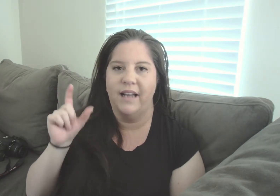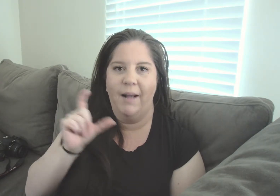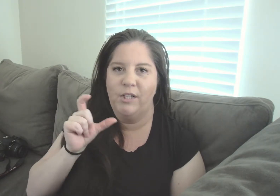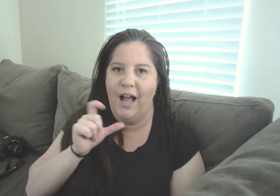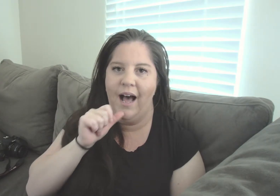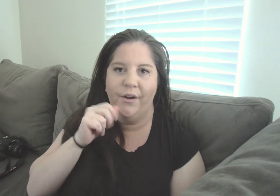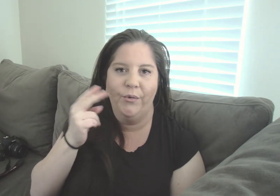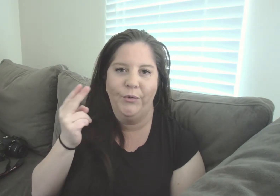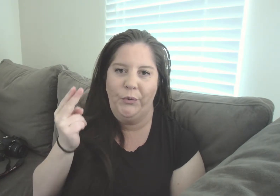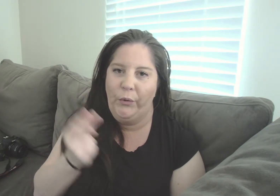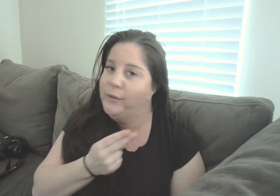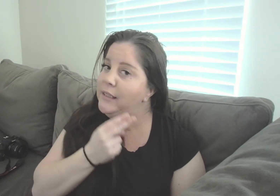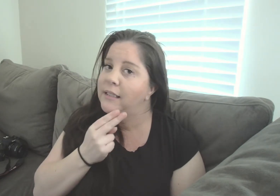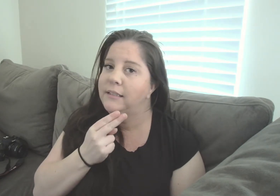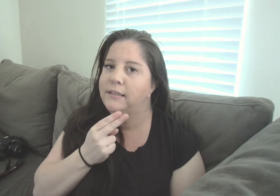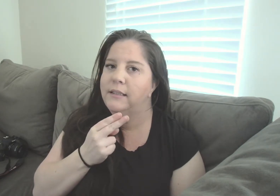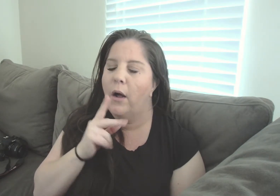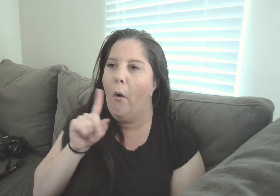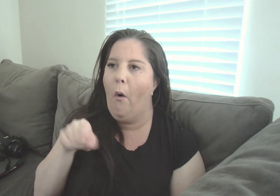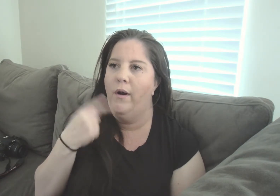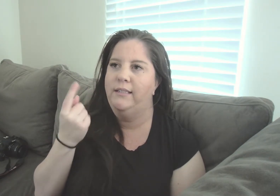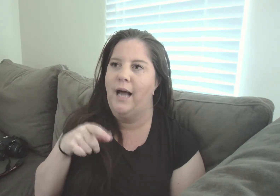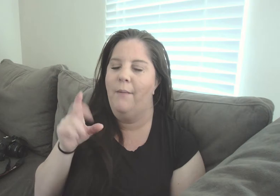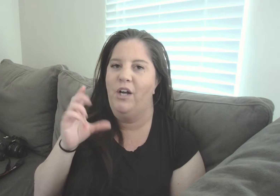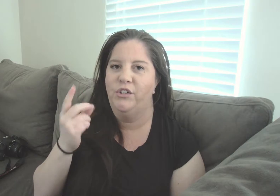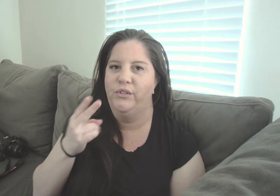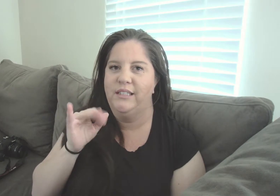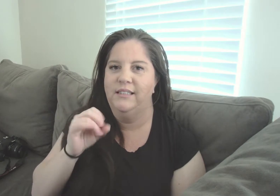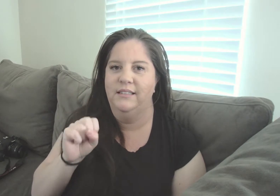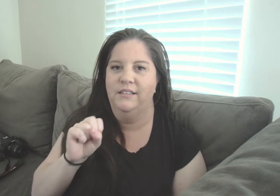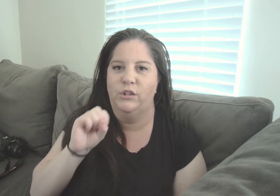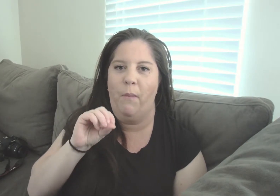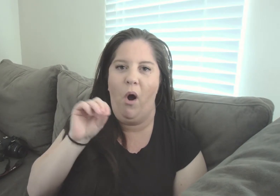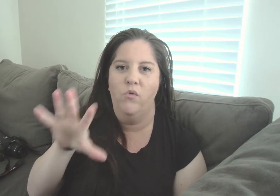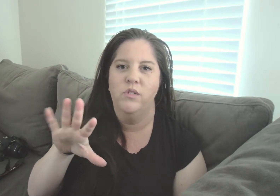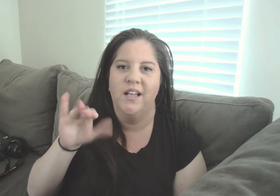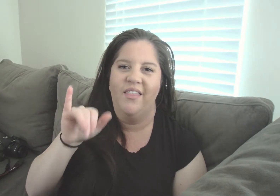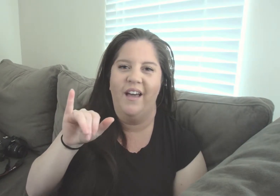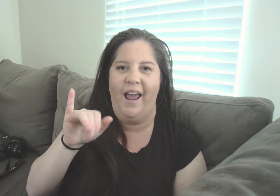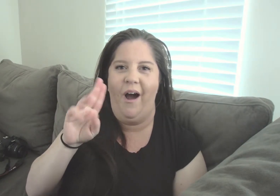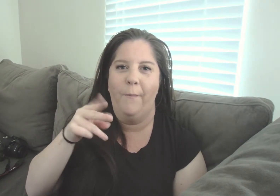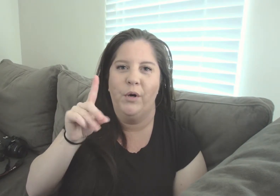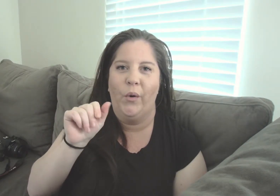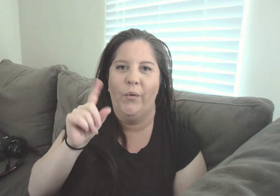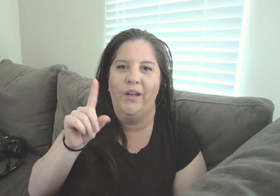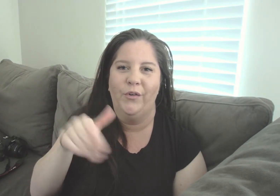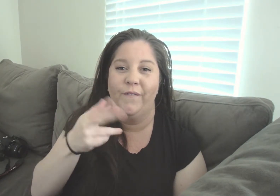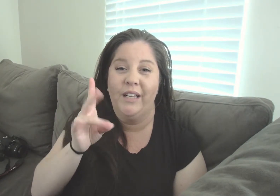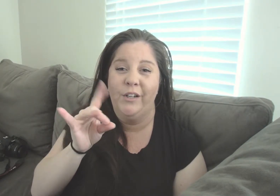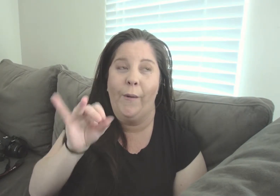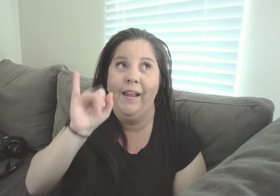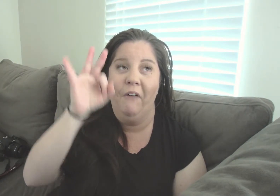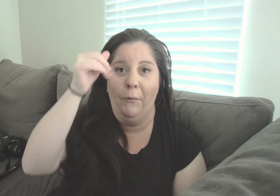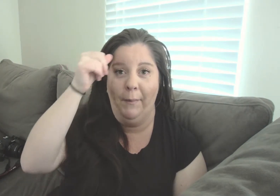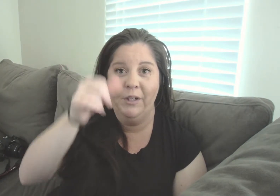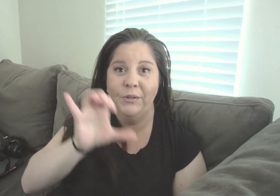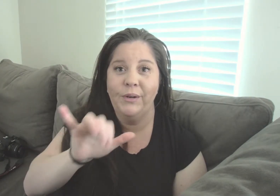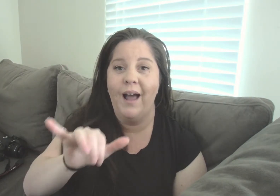Snapchat I don't use it Only time I use it is to post that I upload a new video if I remember to do that